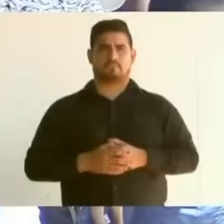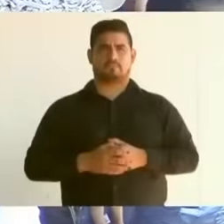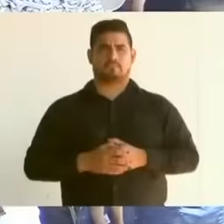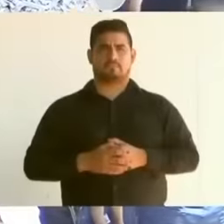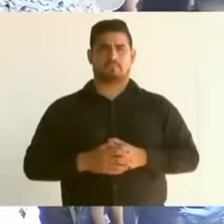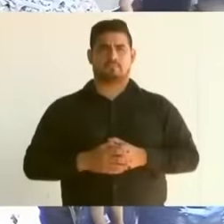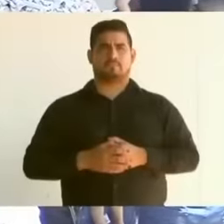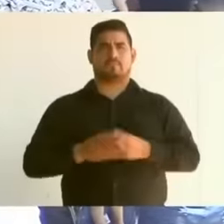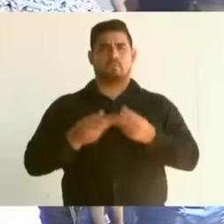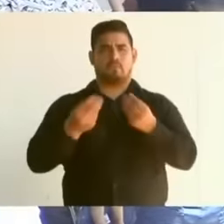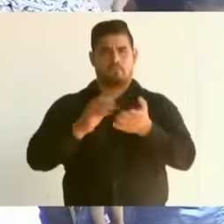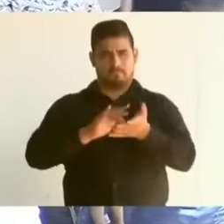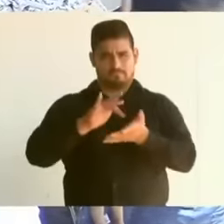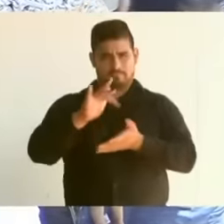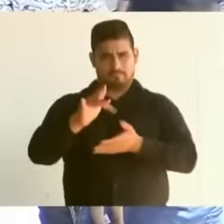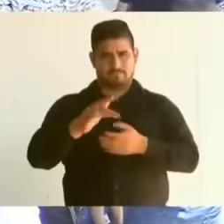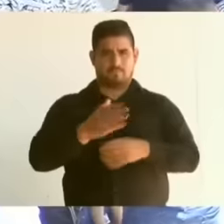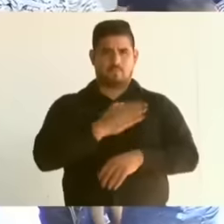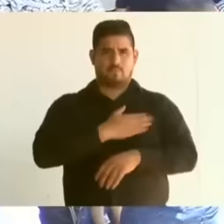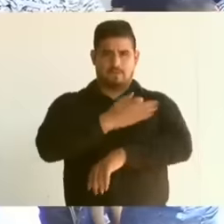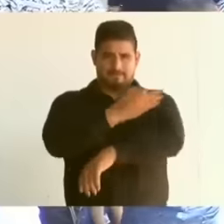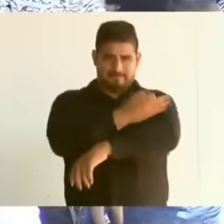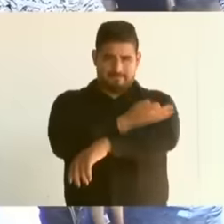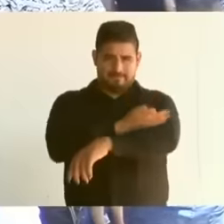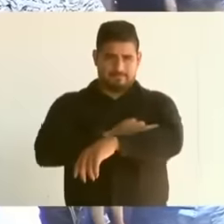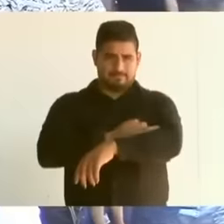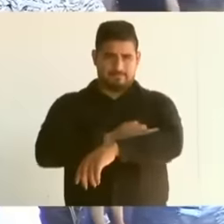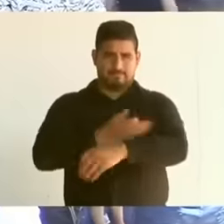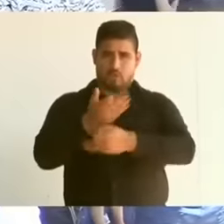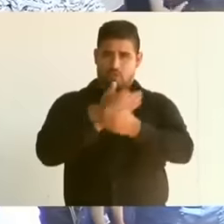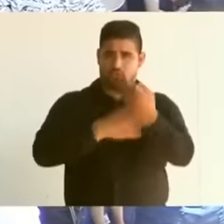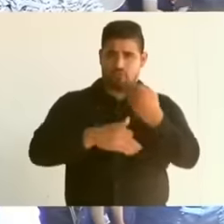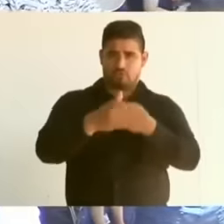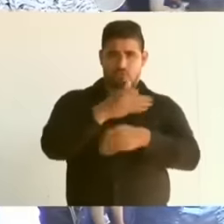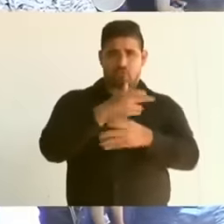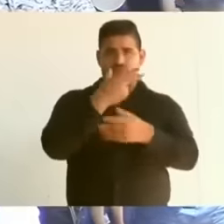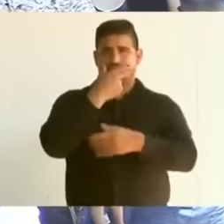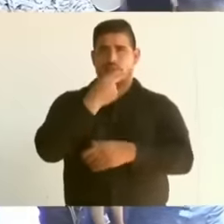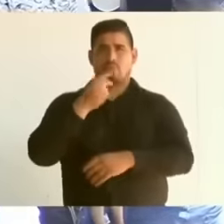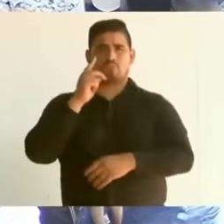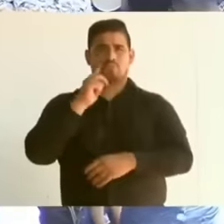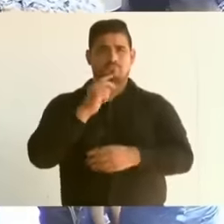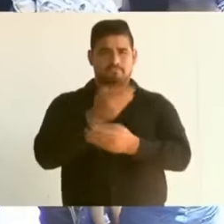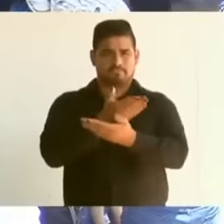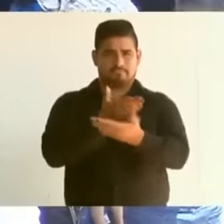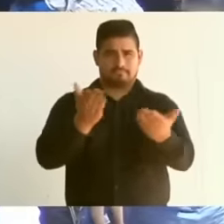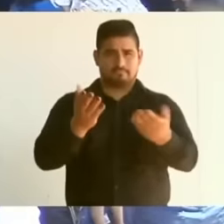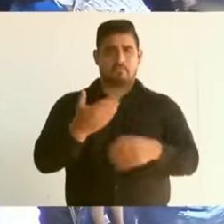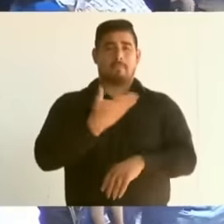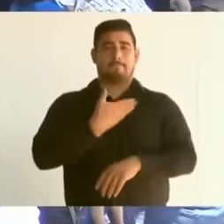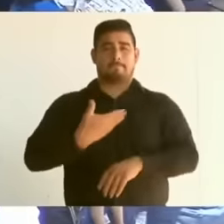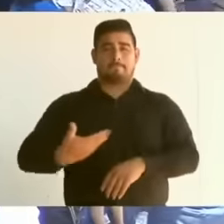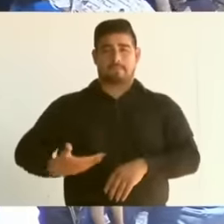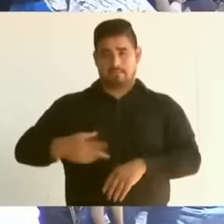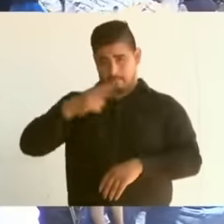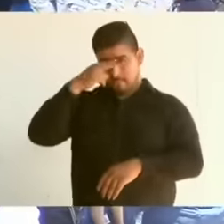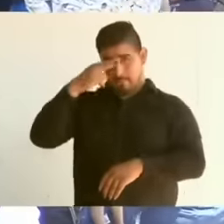Thank you very much Very good afternoon to all of you president of the republic Manuel